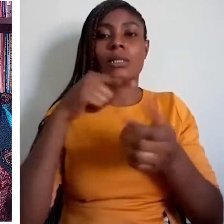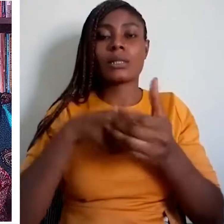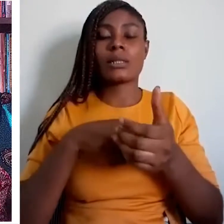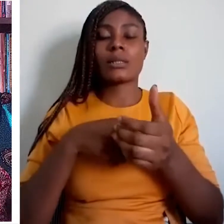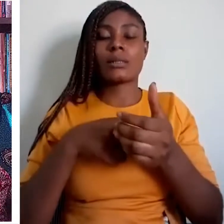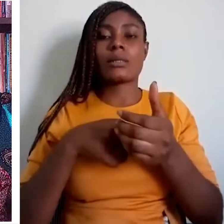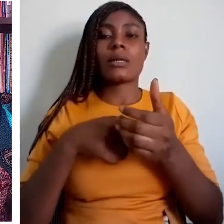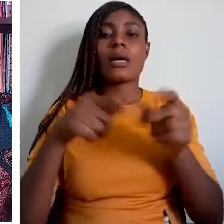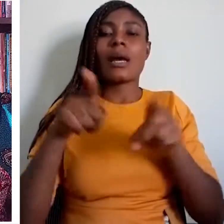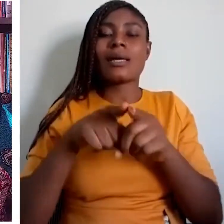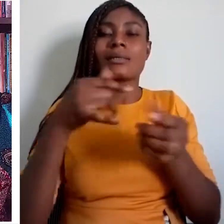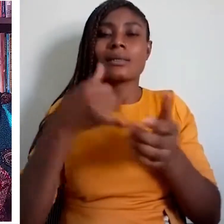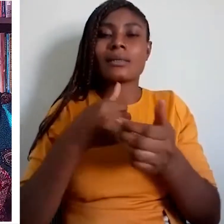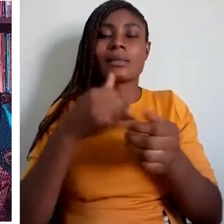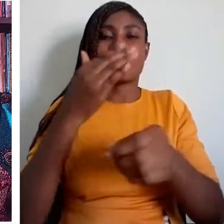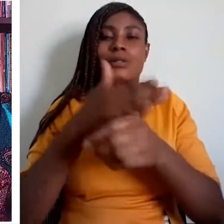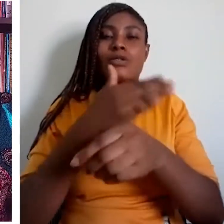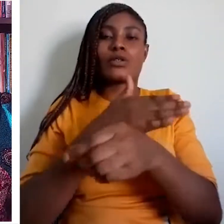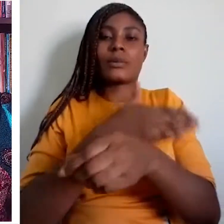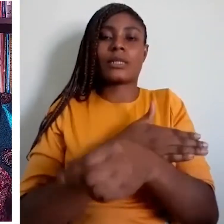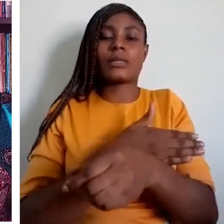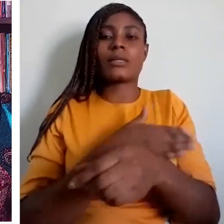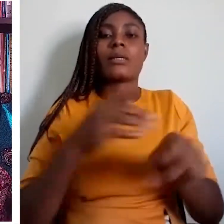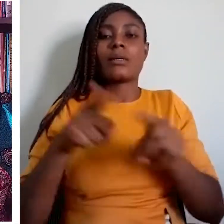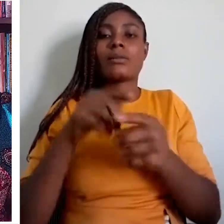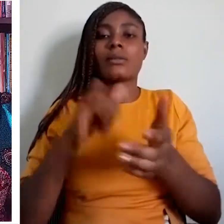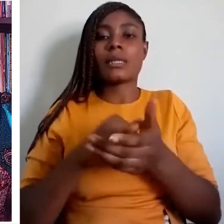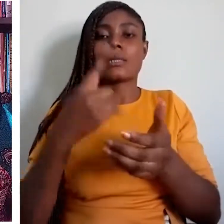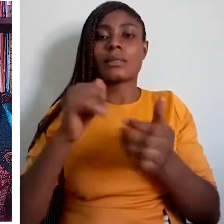Nigeria also has recognized three languages: Hausa, Yoruba, and Igbo as ‘major’ languages,